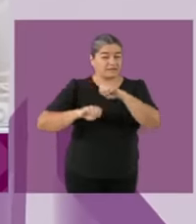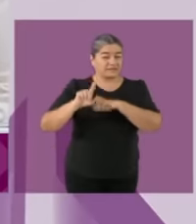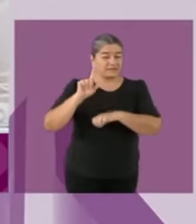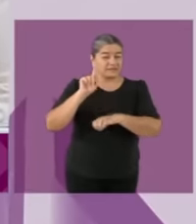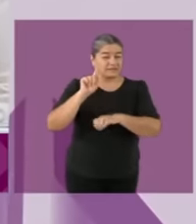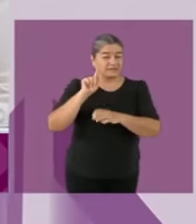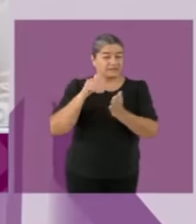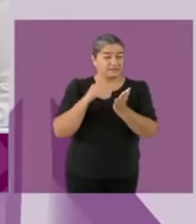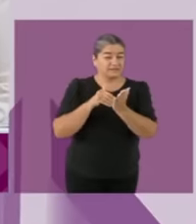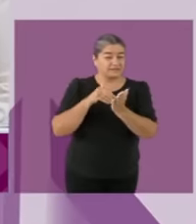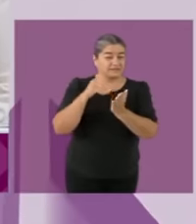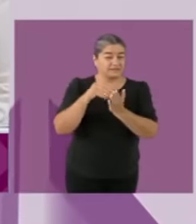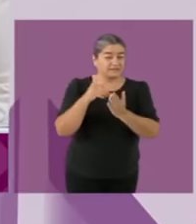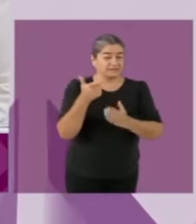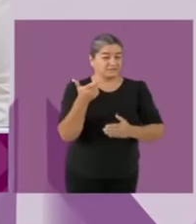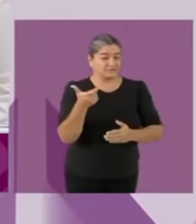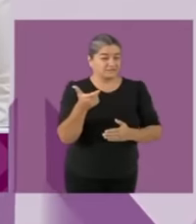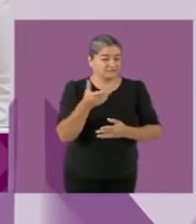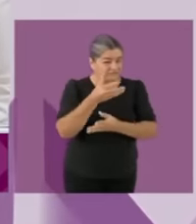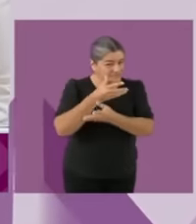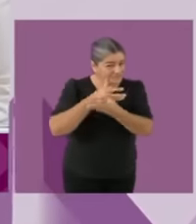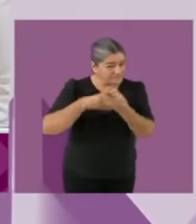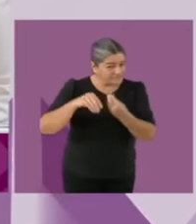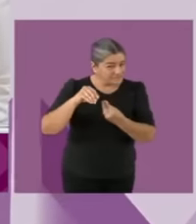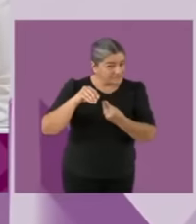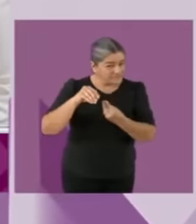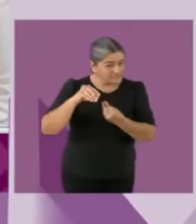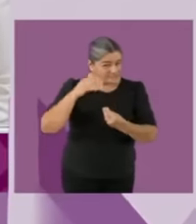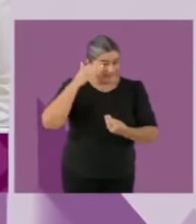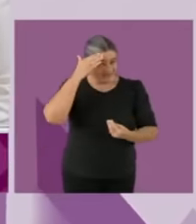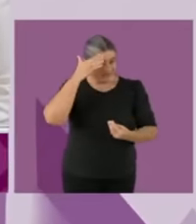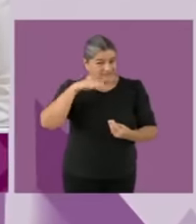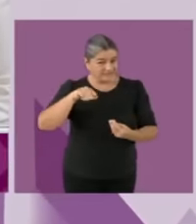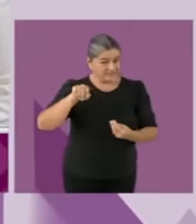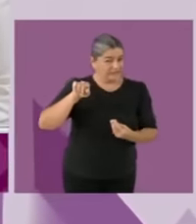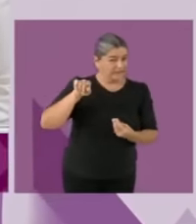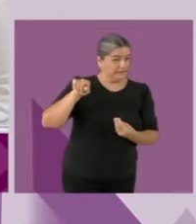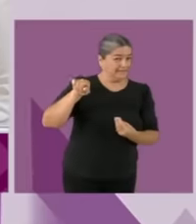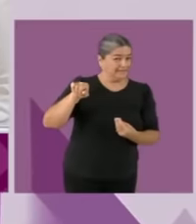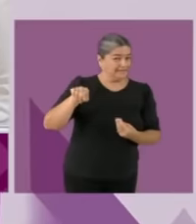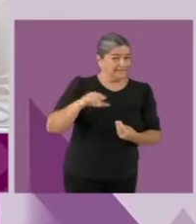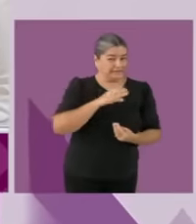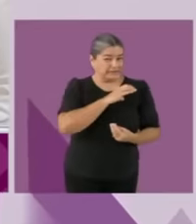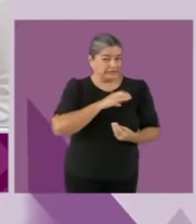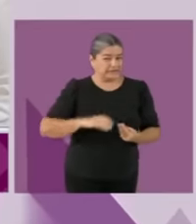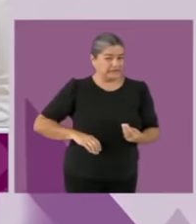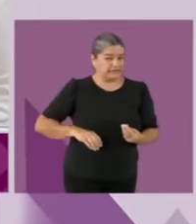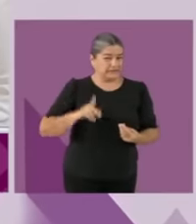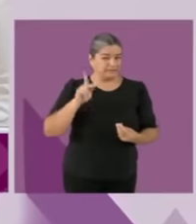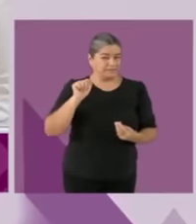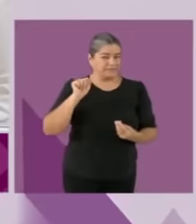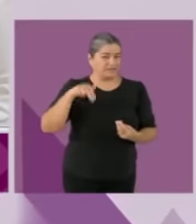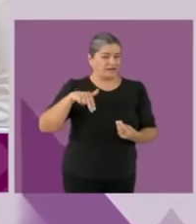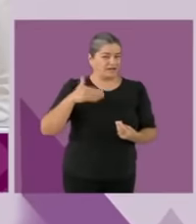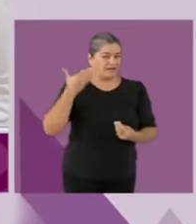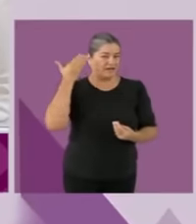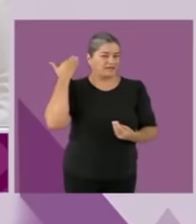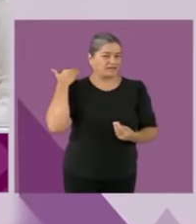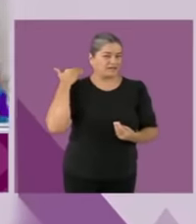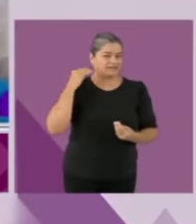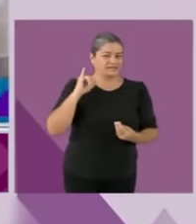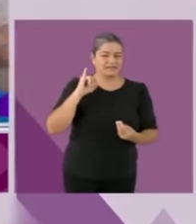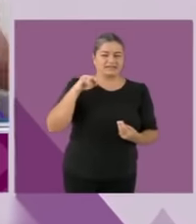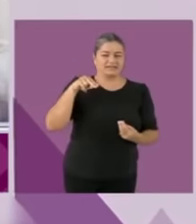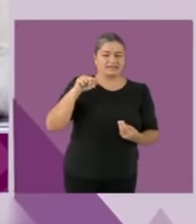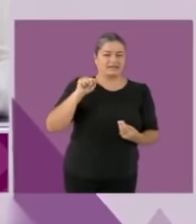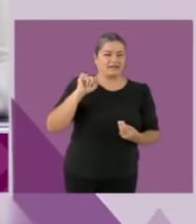for prian has had contracts with the inai since 2013, the last one is in 2023 but the worst of all